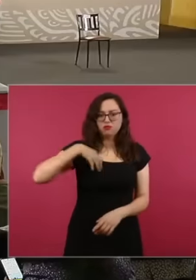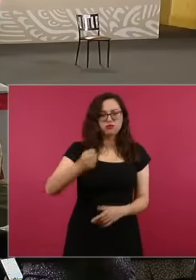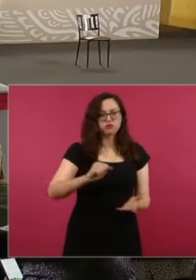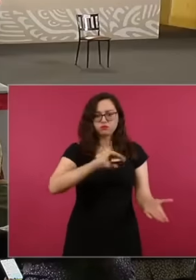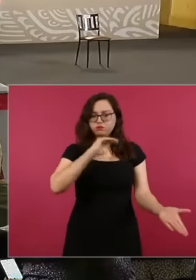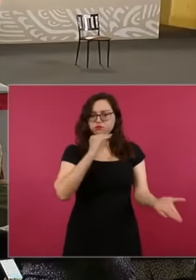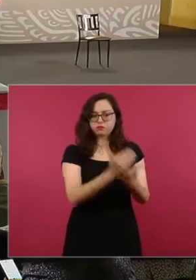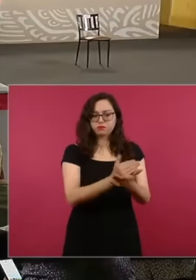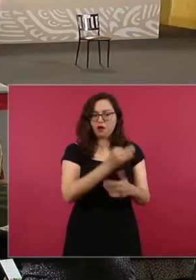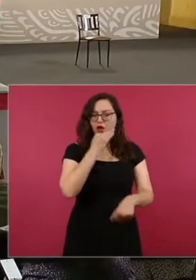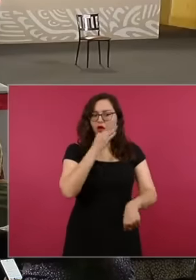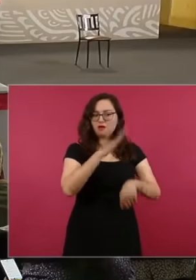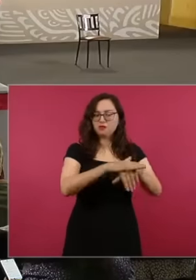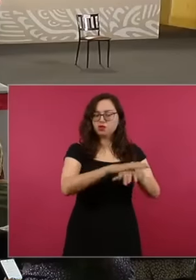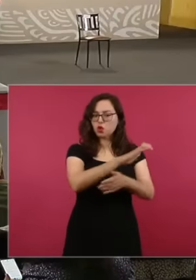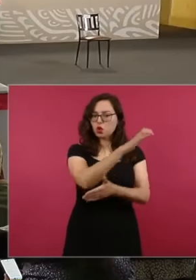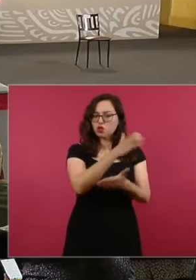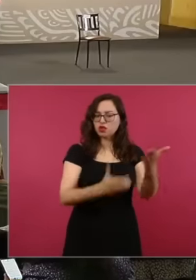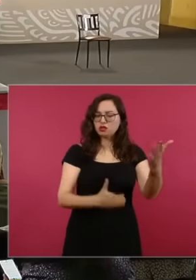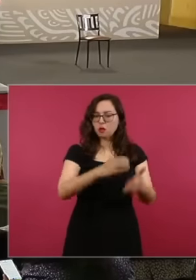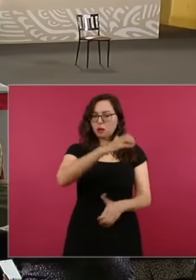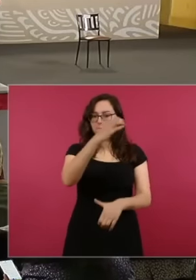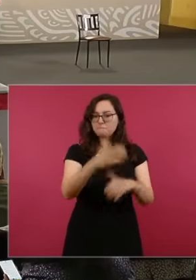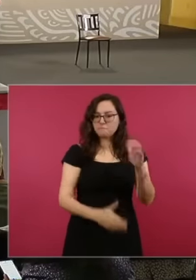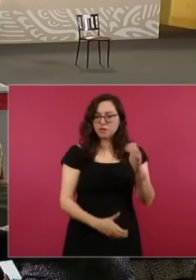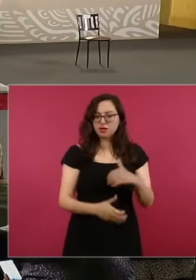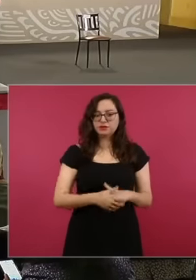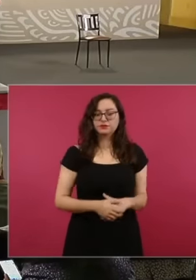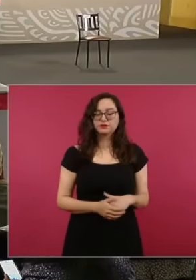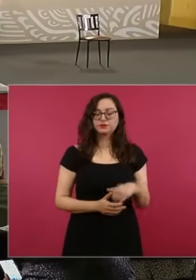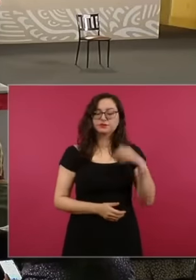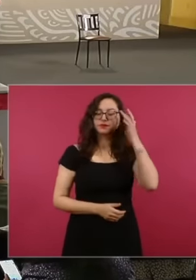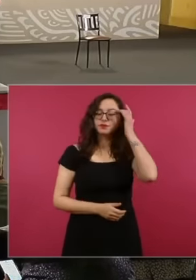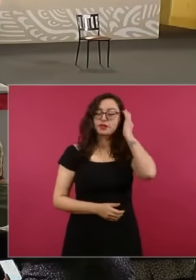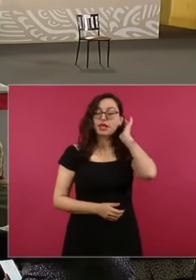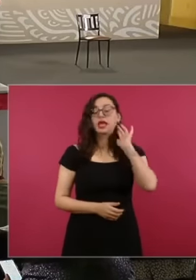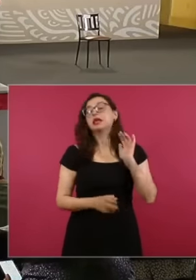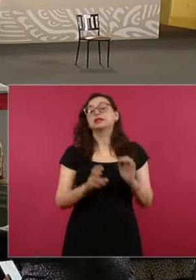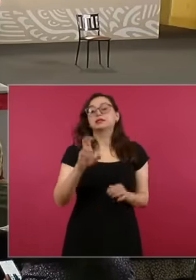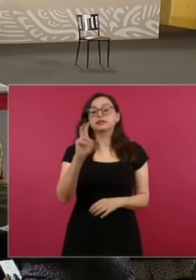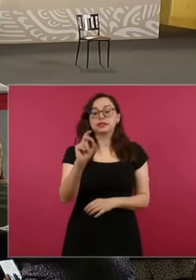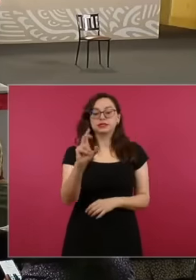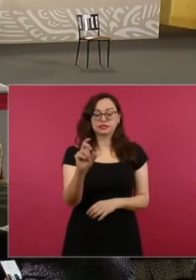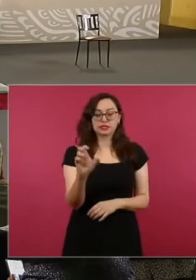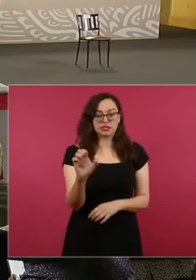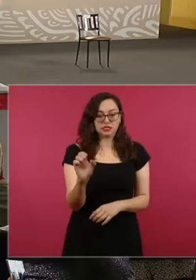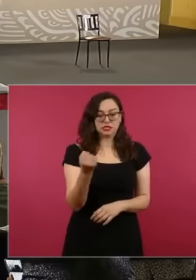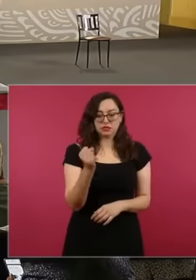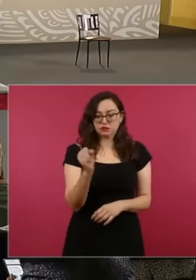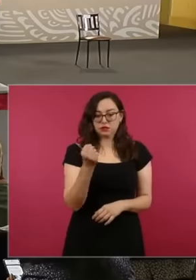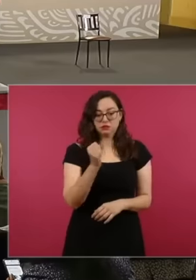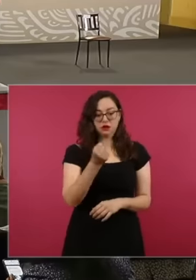on September 30. The early termination agreement was signed with this company without